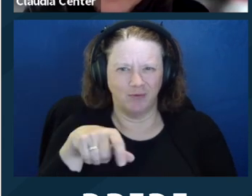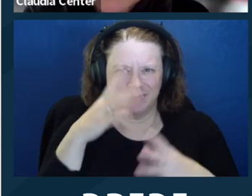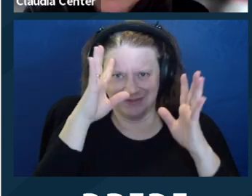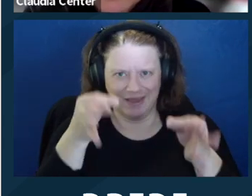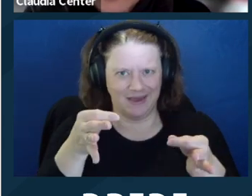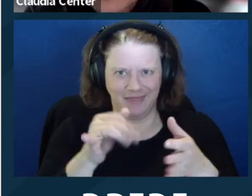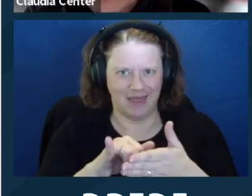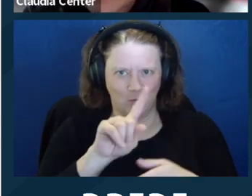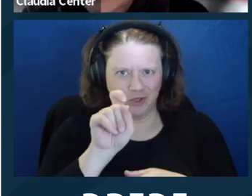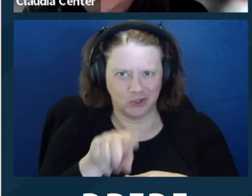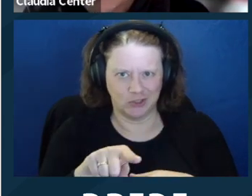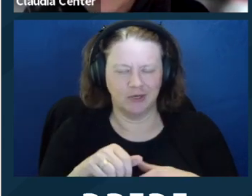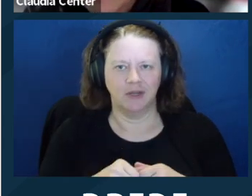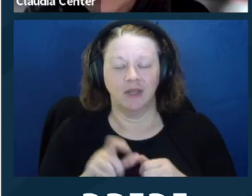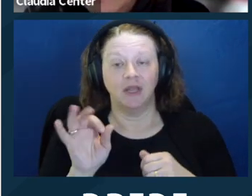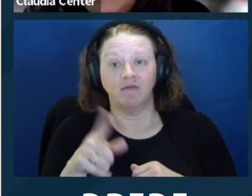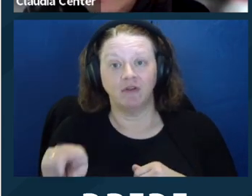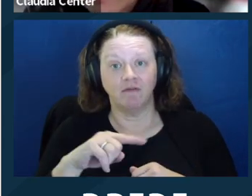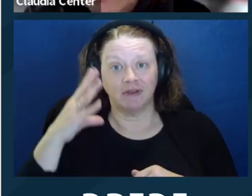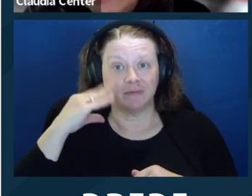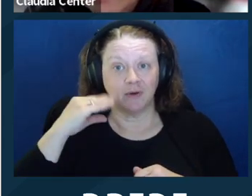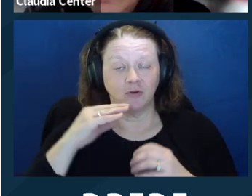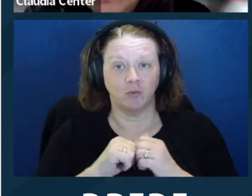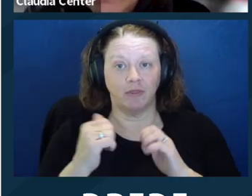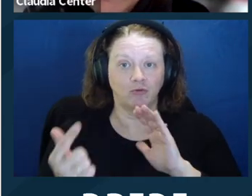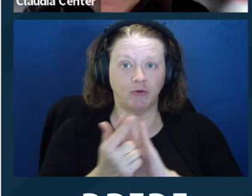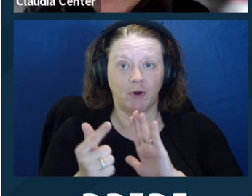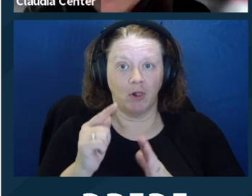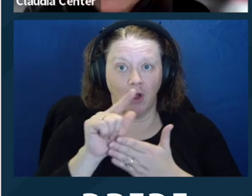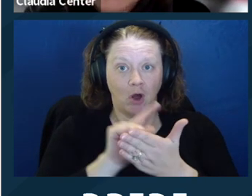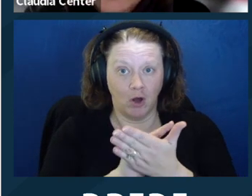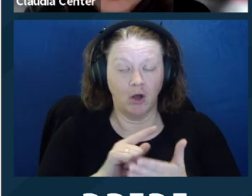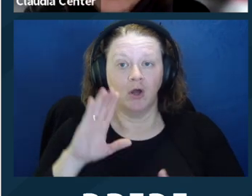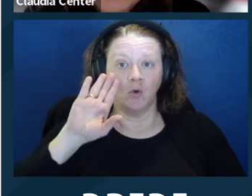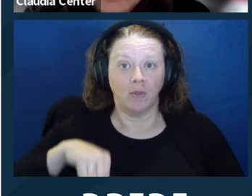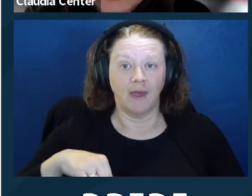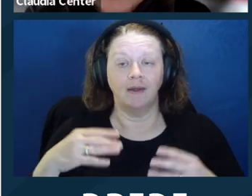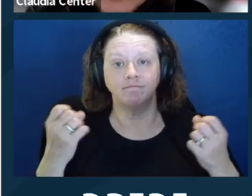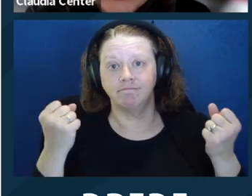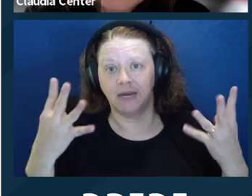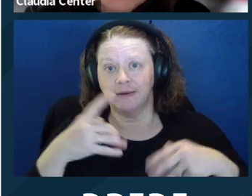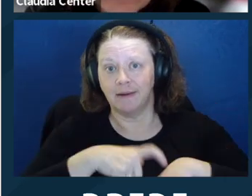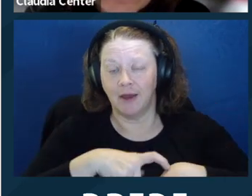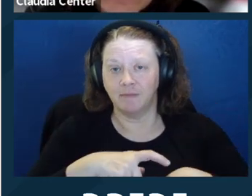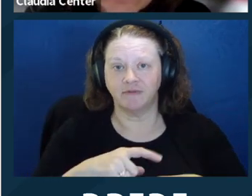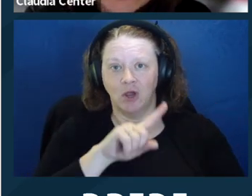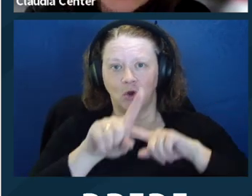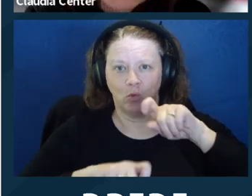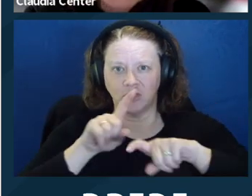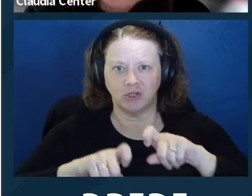times, questions aren't decided if the Court finds that there's no prejudice to the defendant.